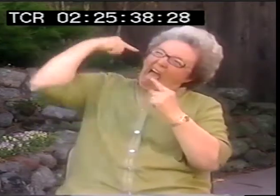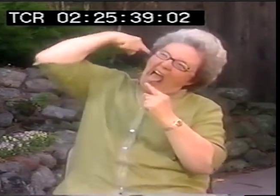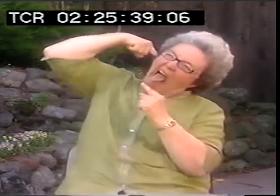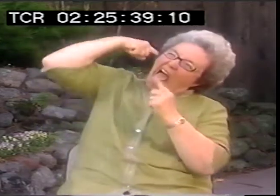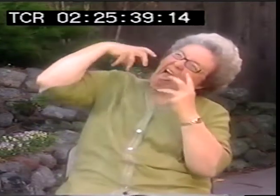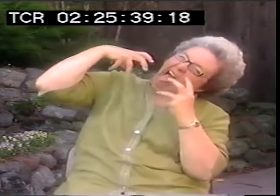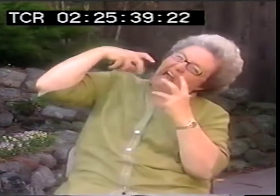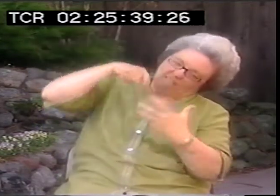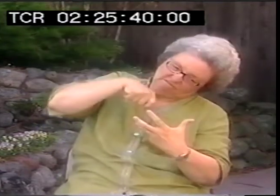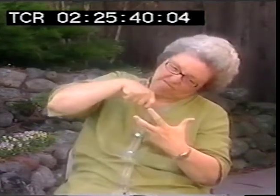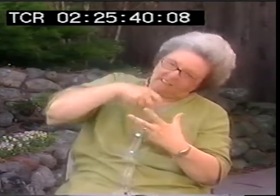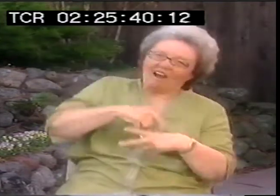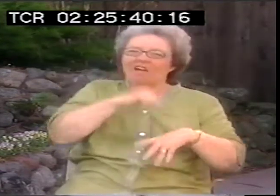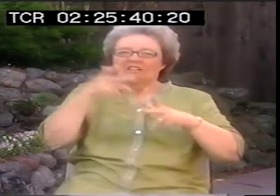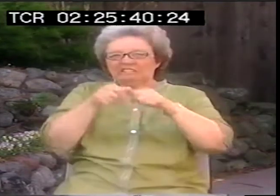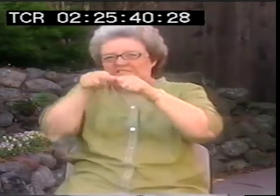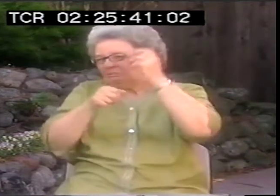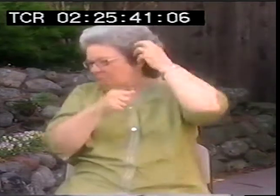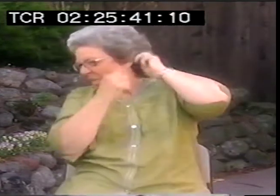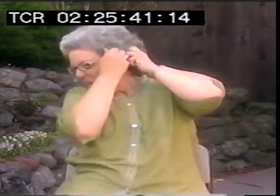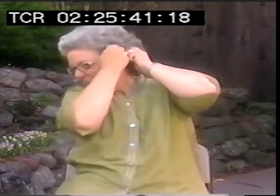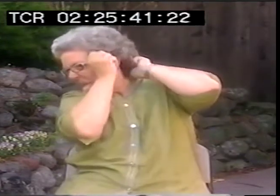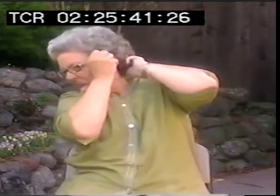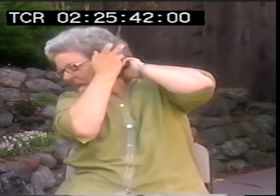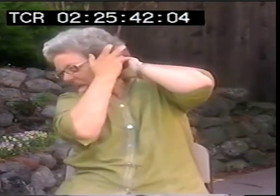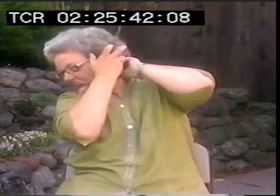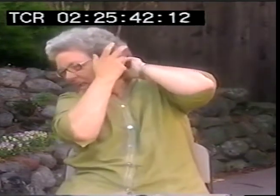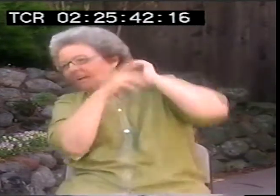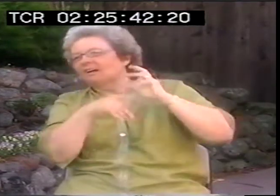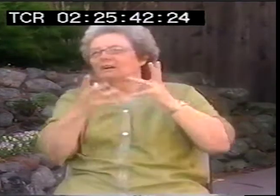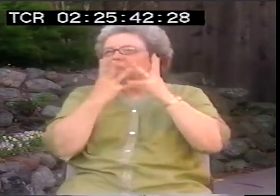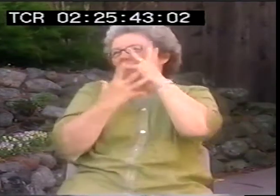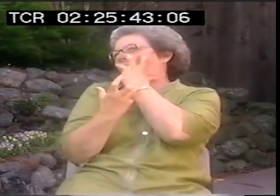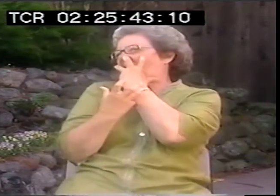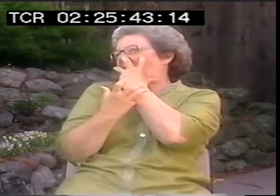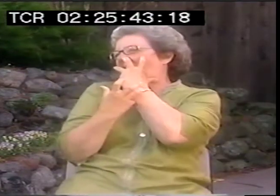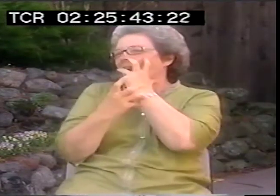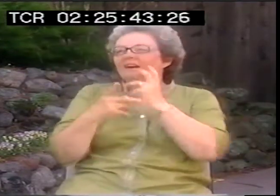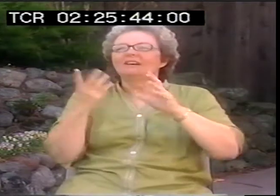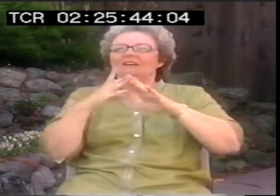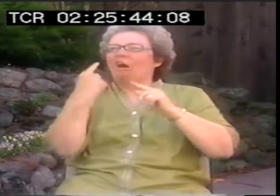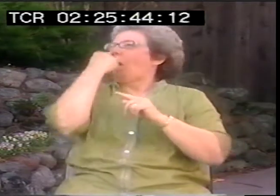all these different cases full of instruments of torture to try to help deaf people hear.